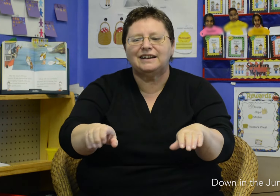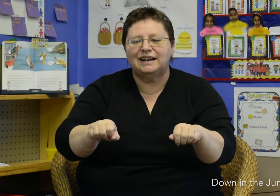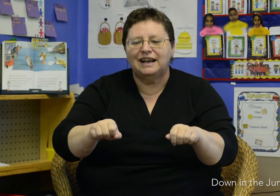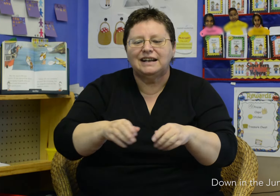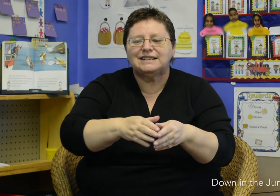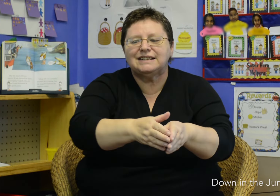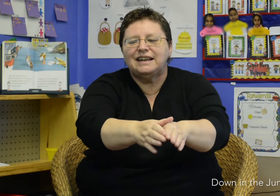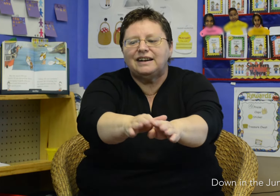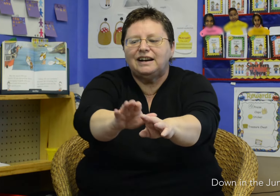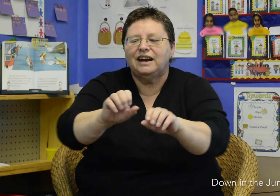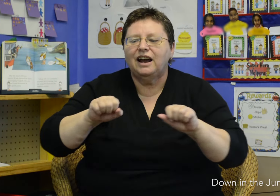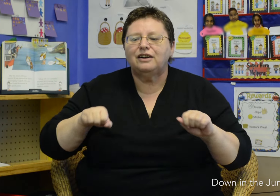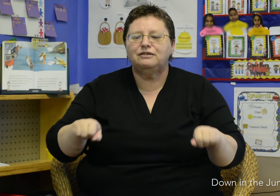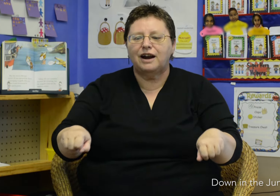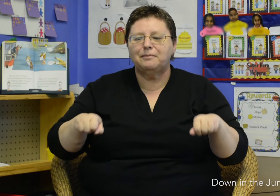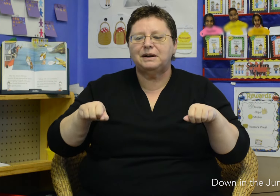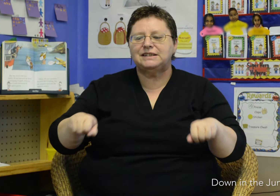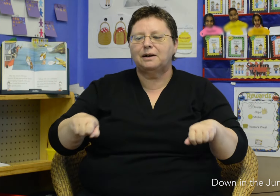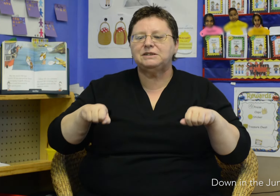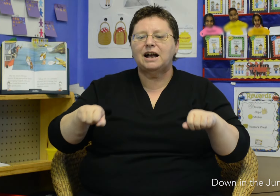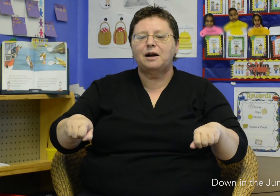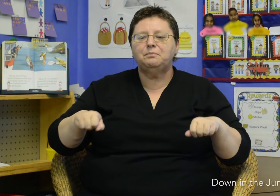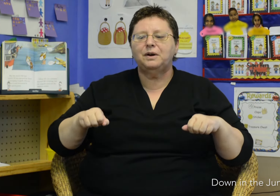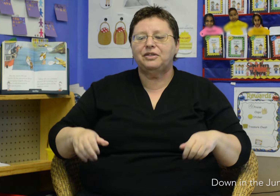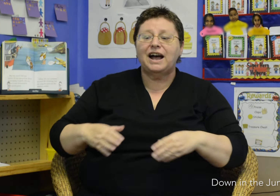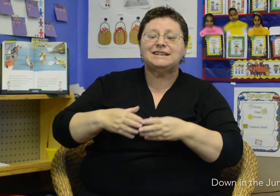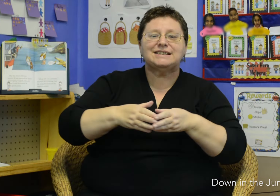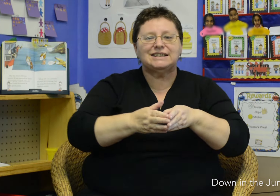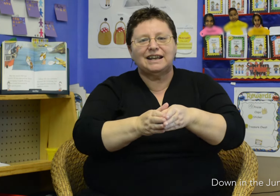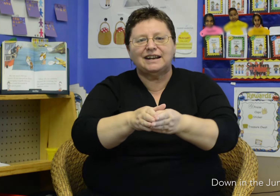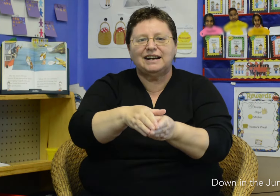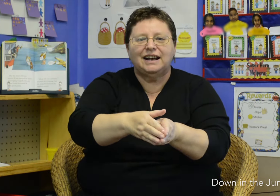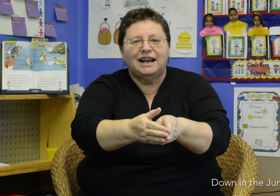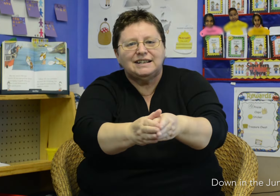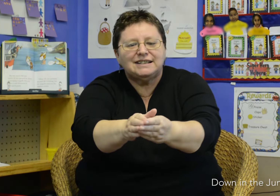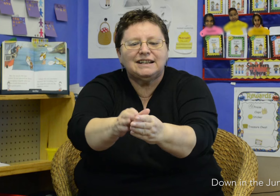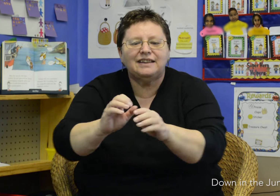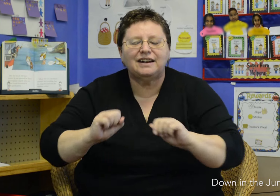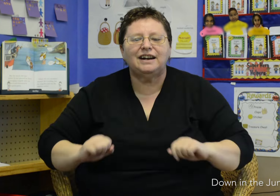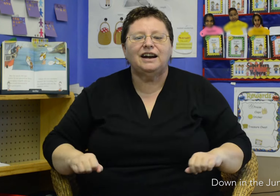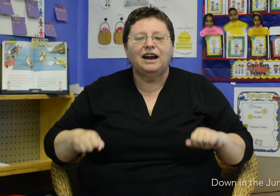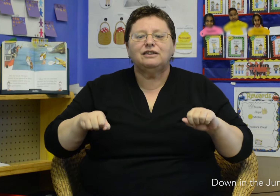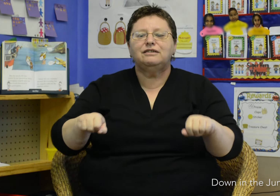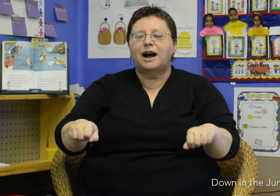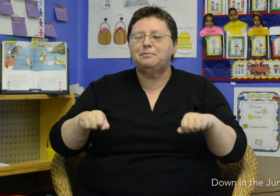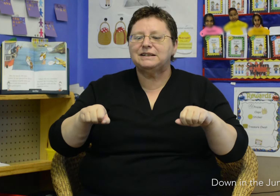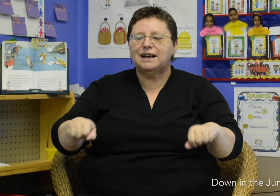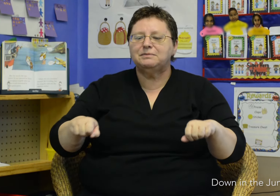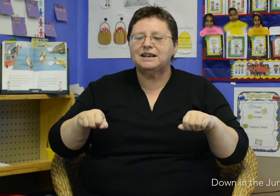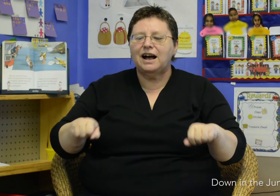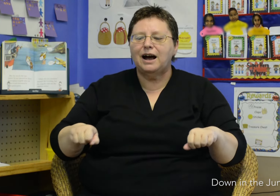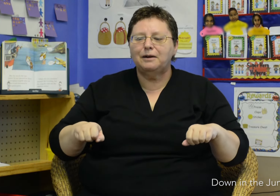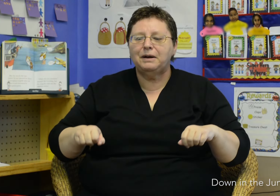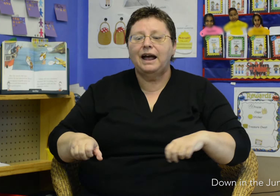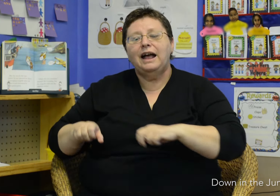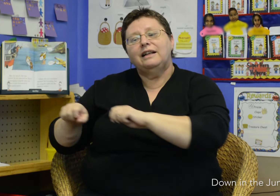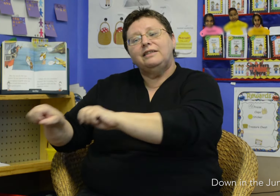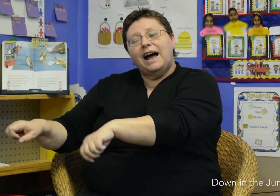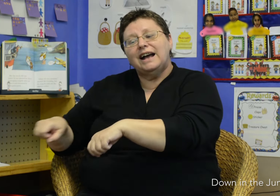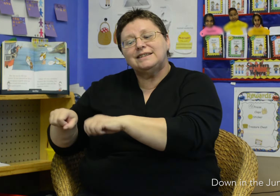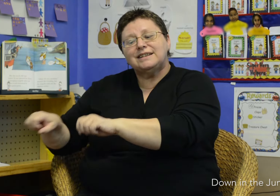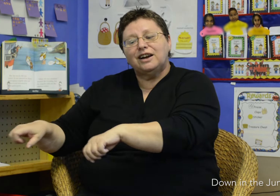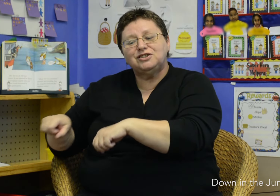with a slither , slither , rub-a-dub-dub, with a slither , slither, rub-a-dub-dub, that's how